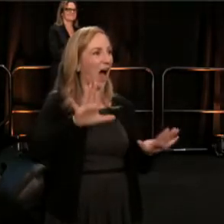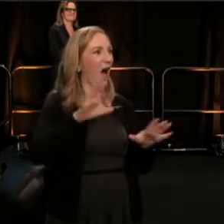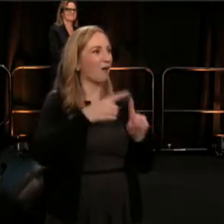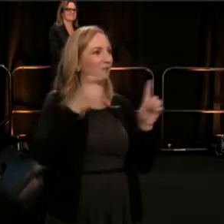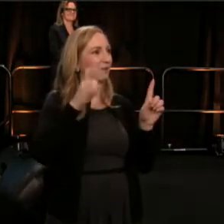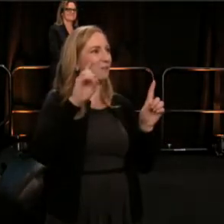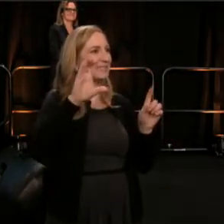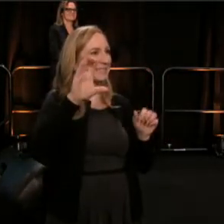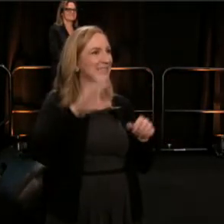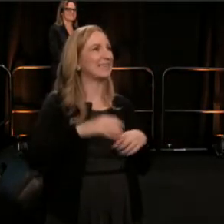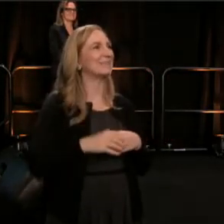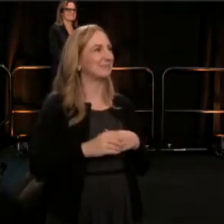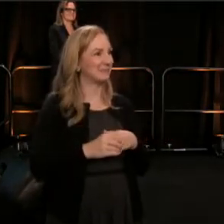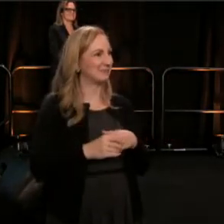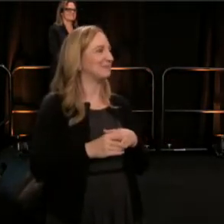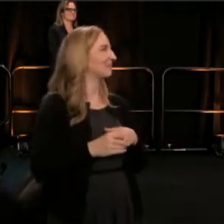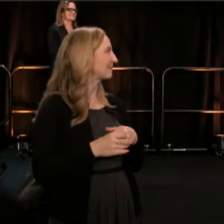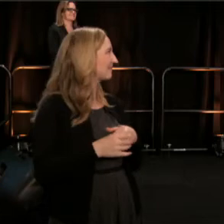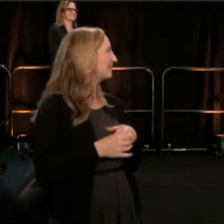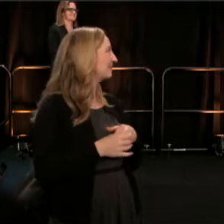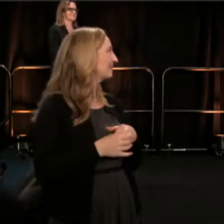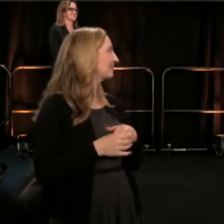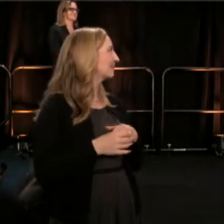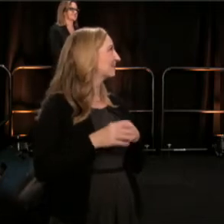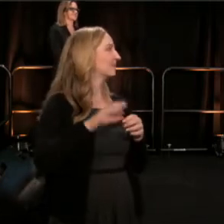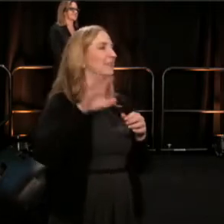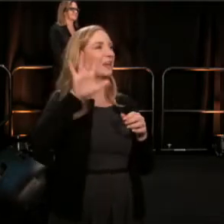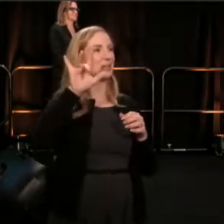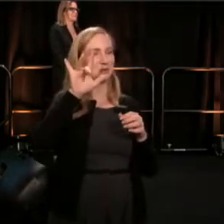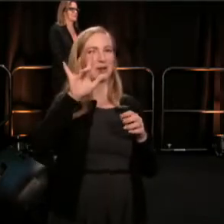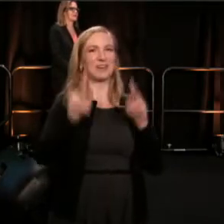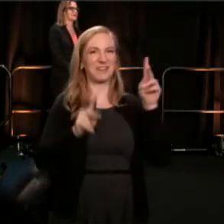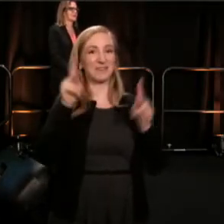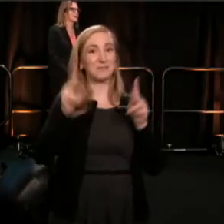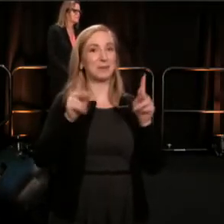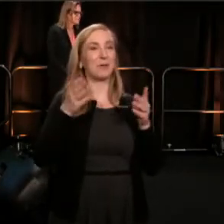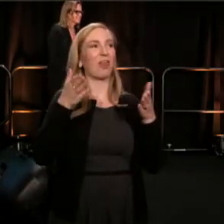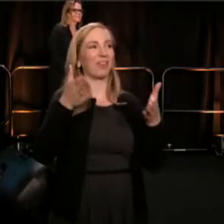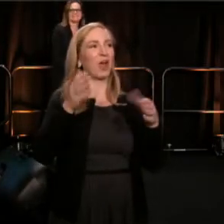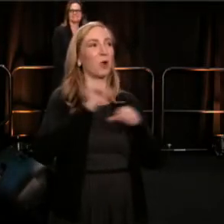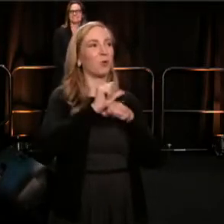(Megan) That's great! About 25 of those folks are boarding staff of Woolly Mammoth. Hi guys!